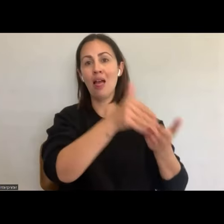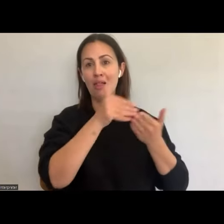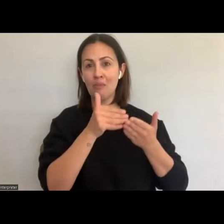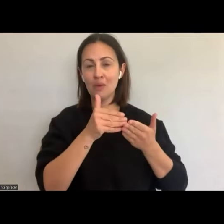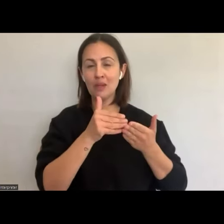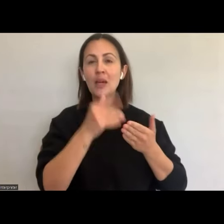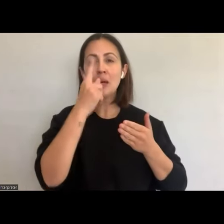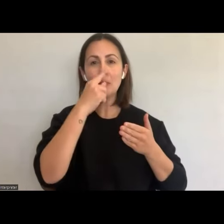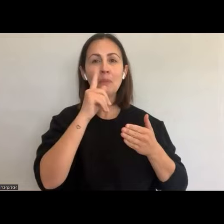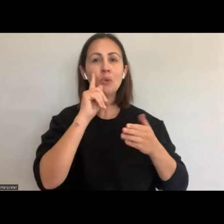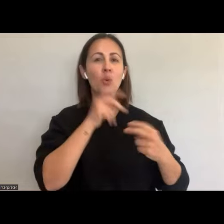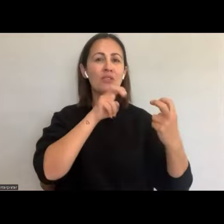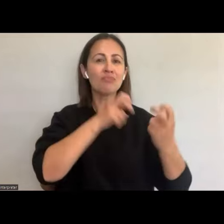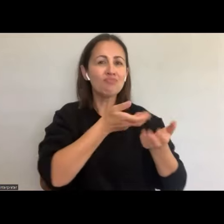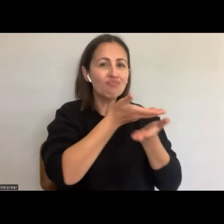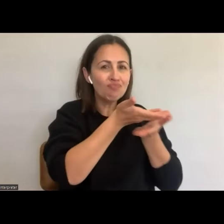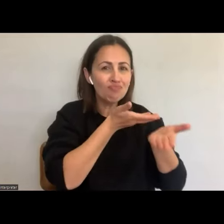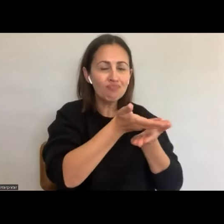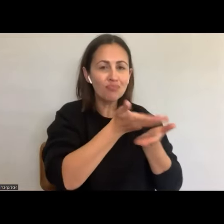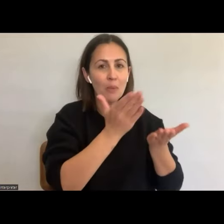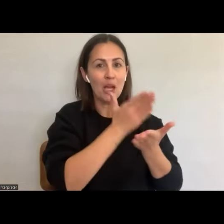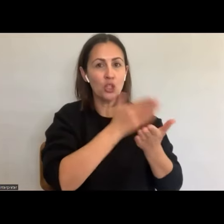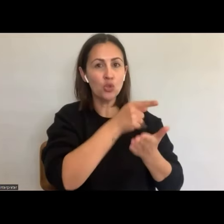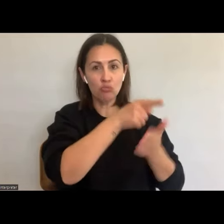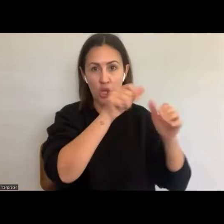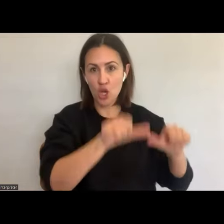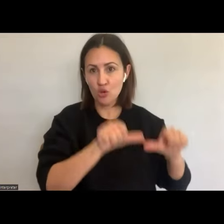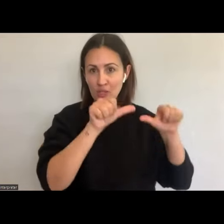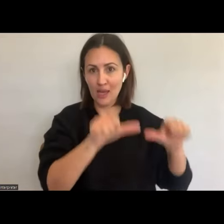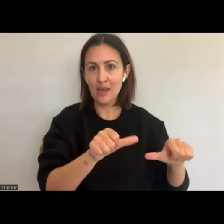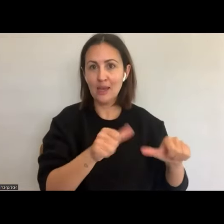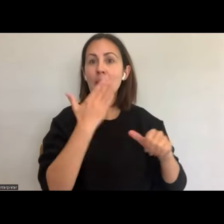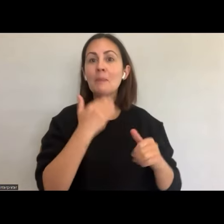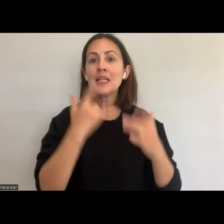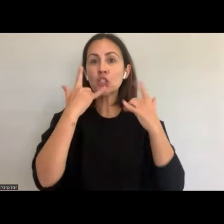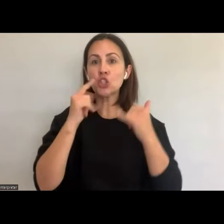additional information on how to seek support. Otherwise please feel free to chat,